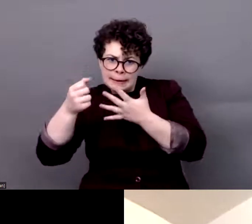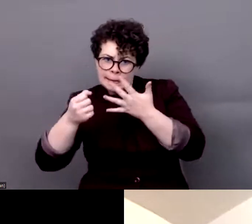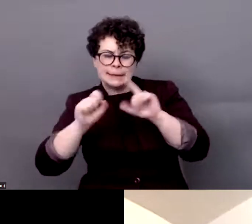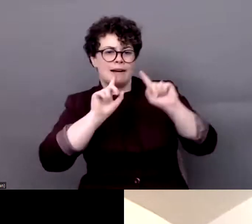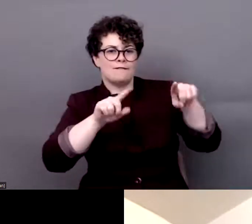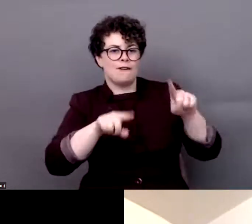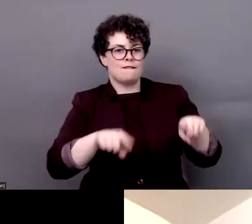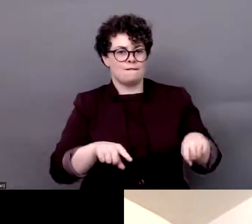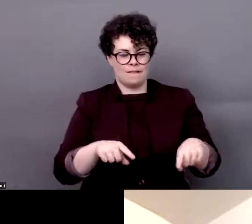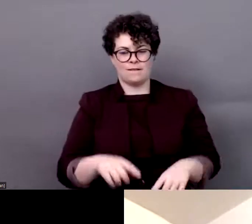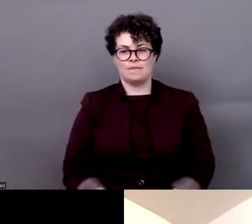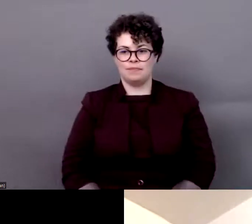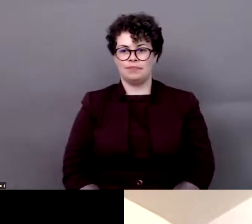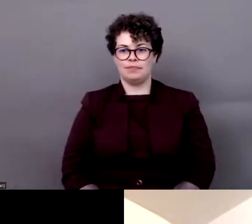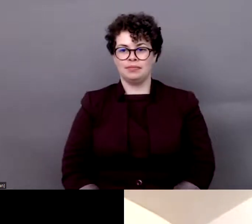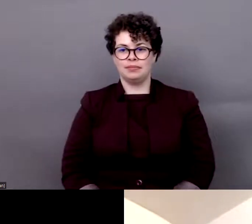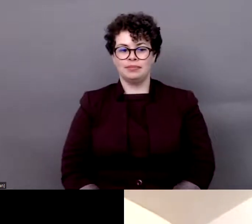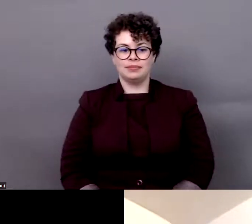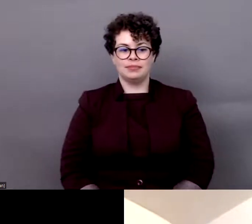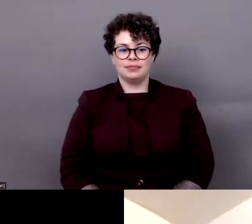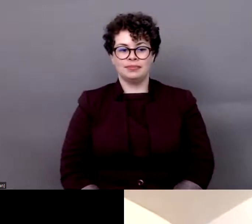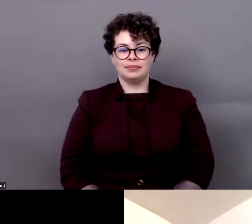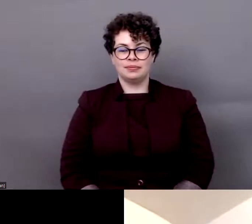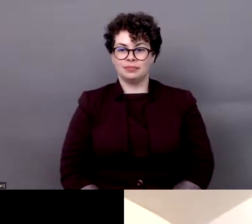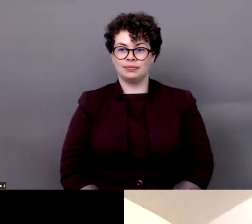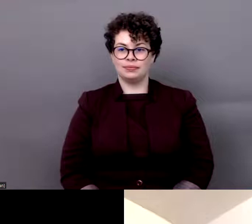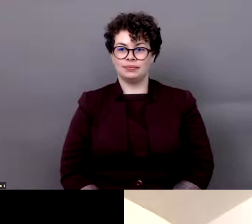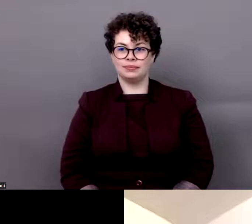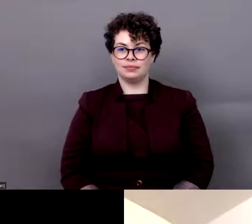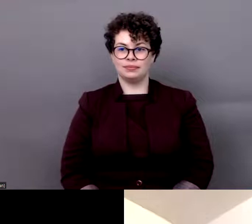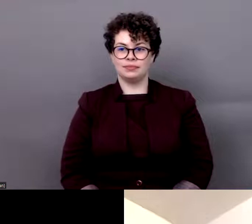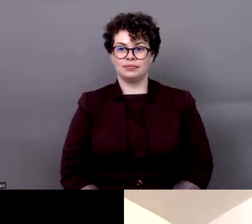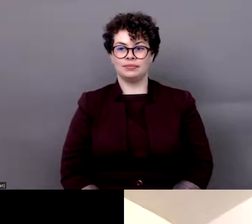after our last panelist. So now I